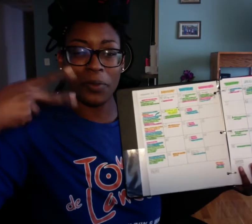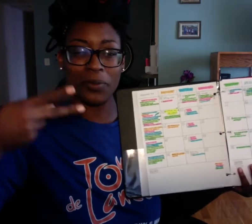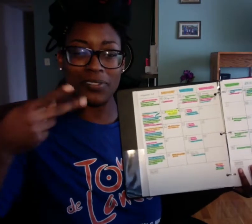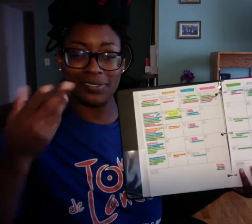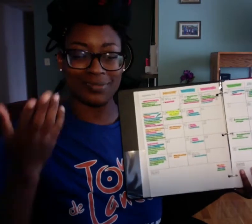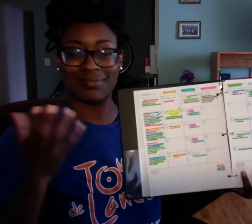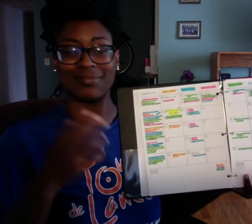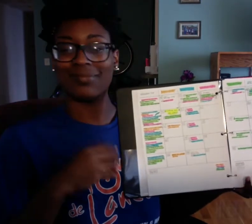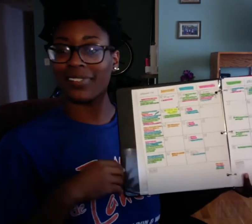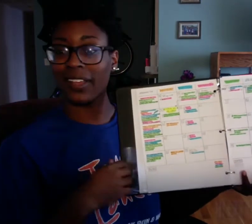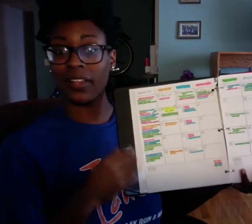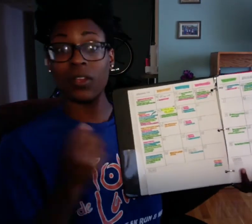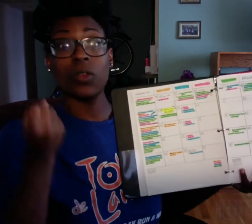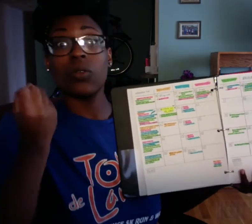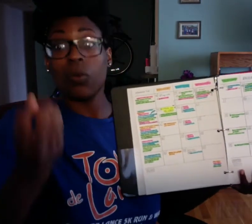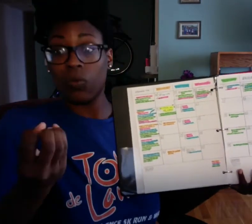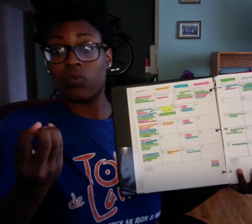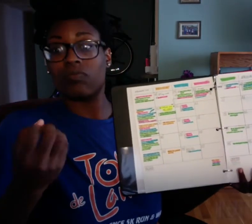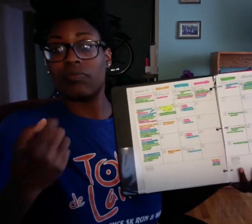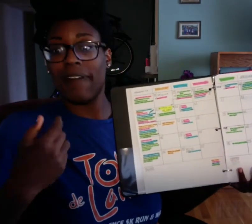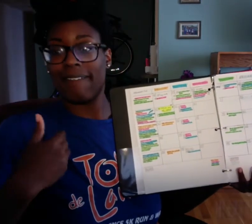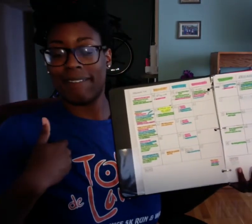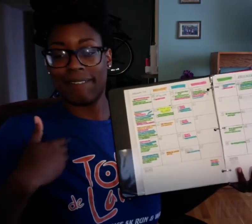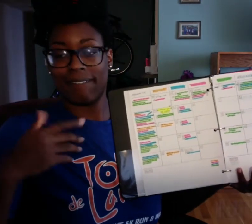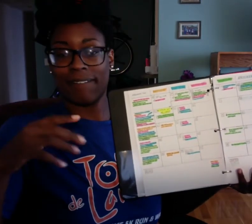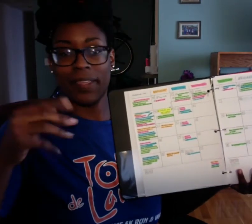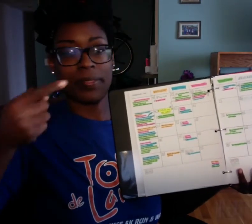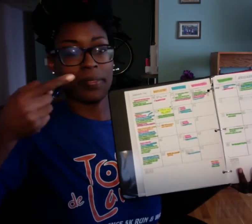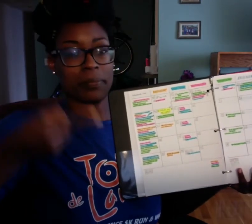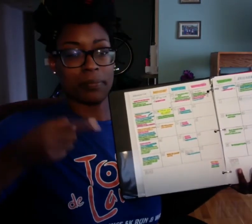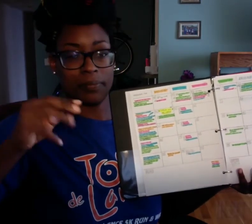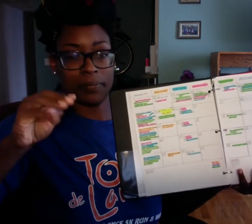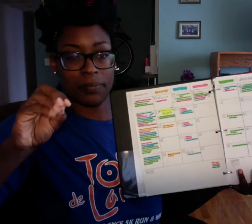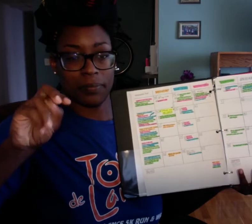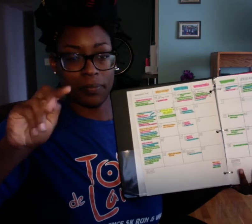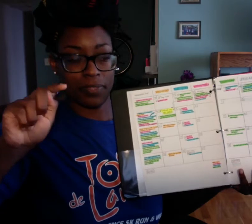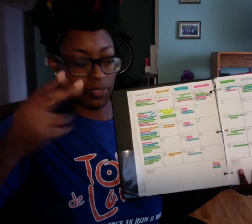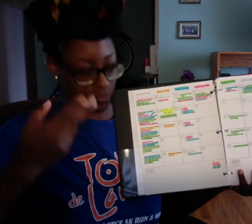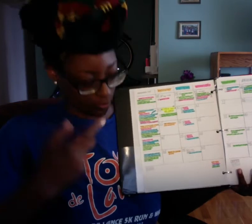My camera is showing me flipped so, anyway.